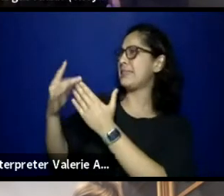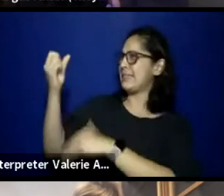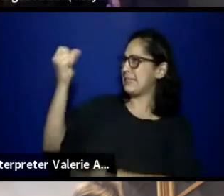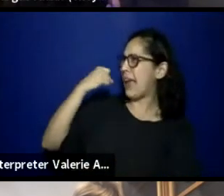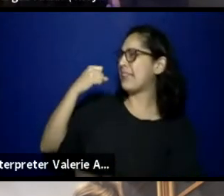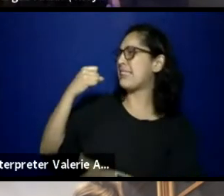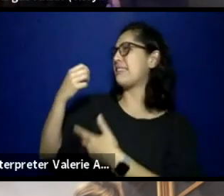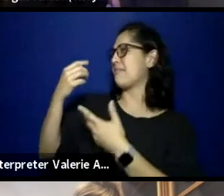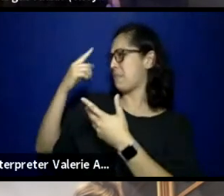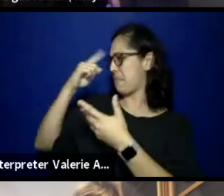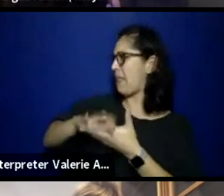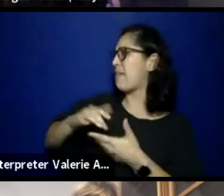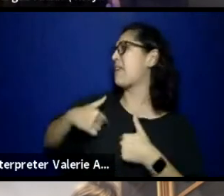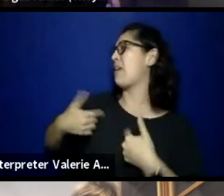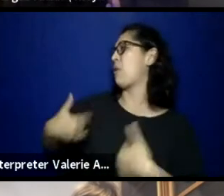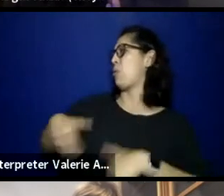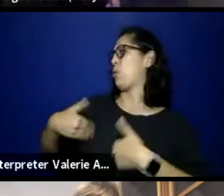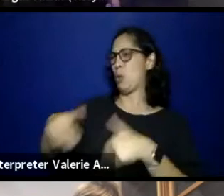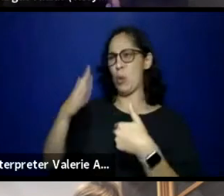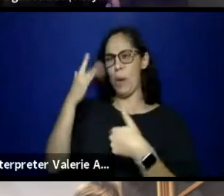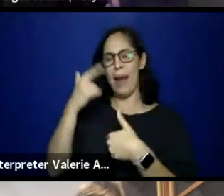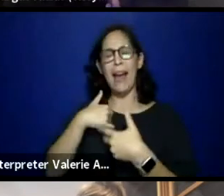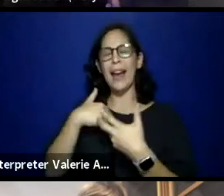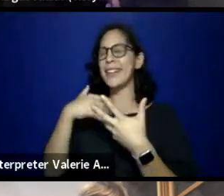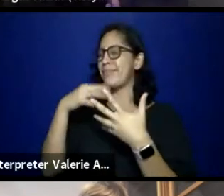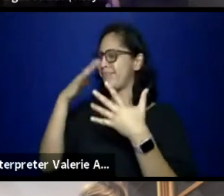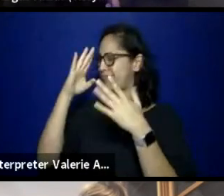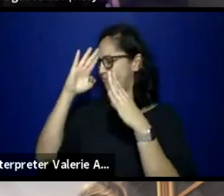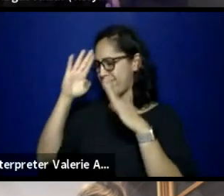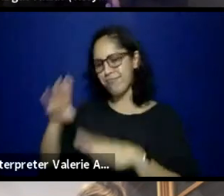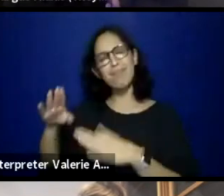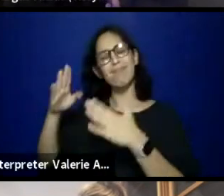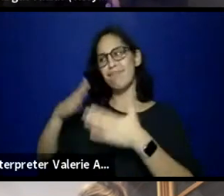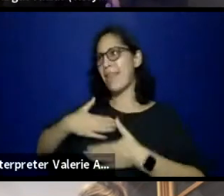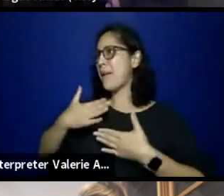is why I'm so, so, so very happy to be a part of ITM